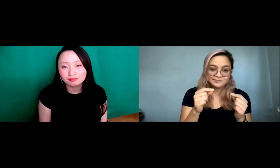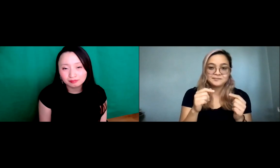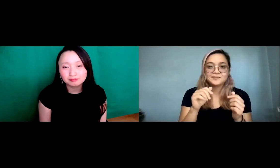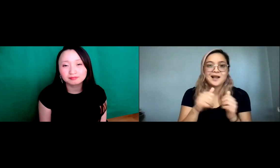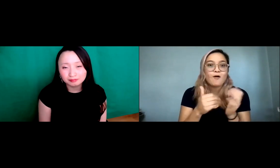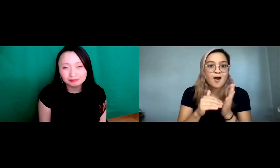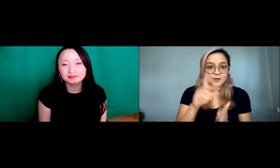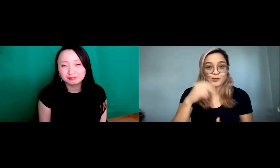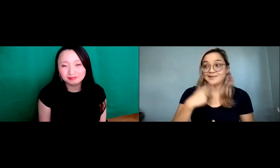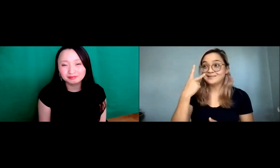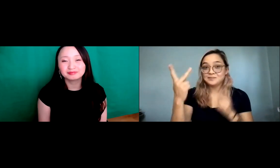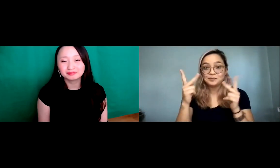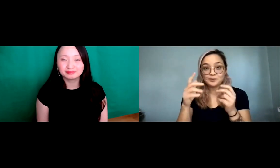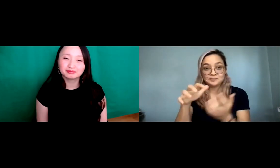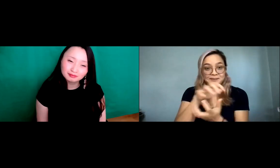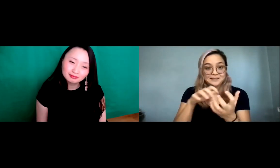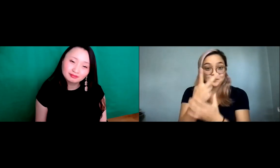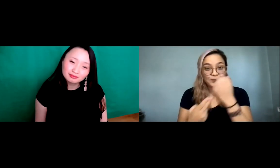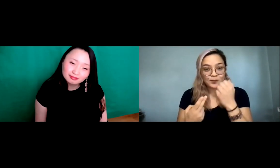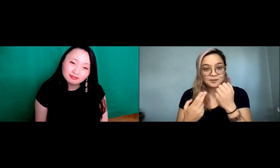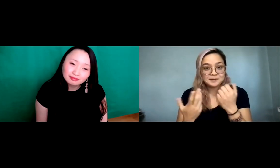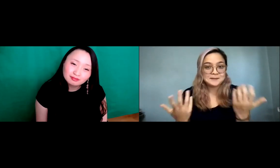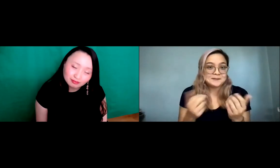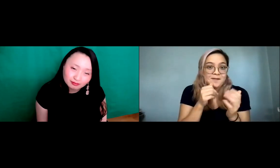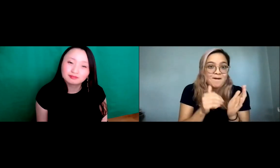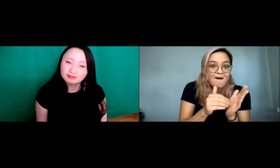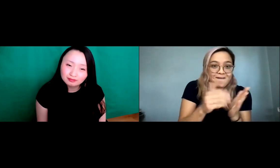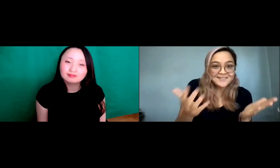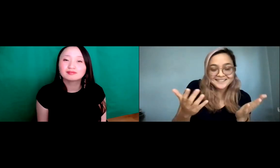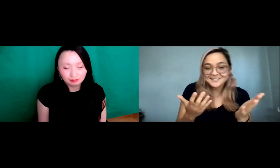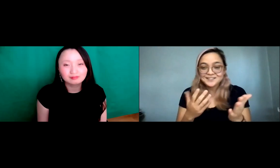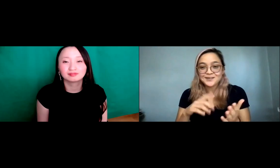Mexican and Japanese. And how often do I meet the other biracial